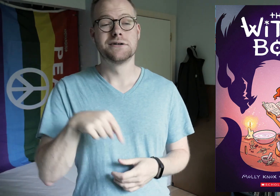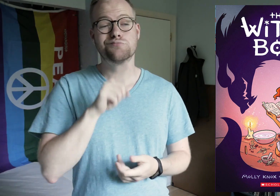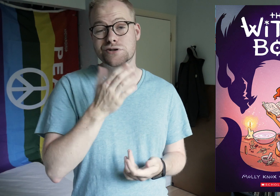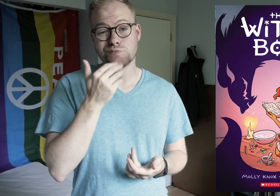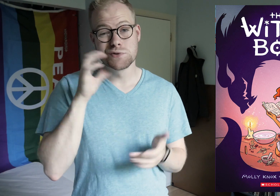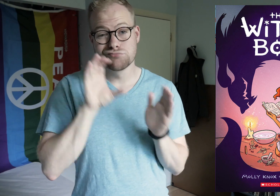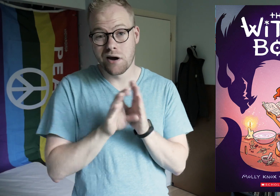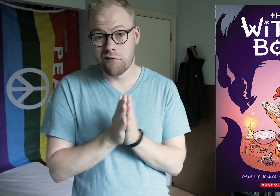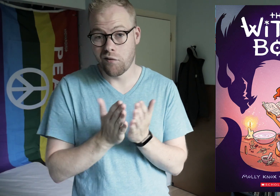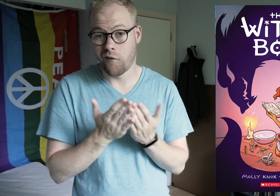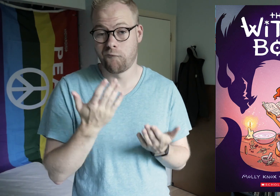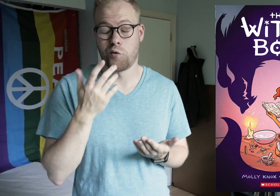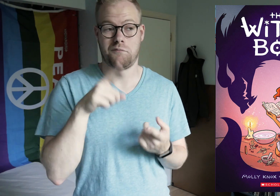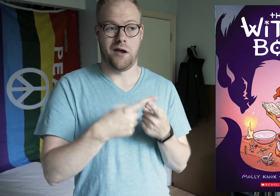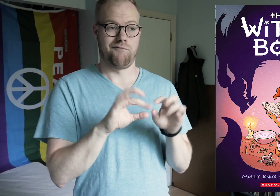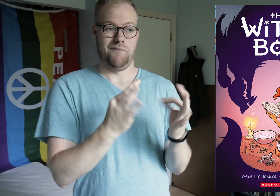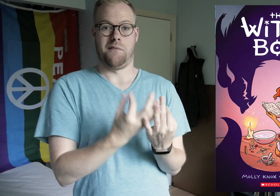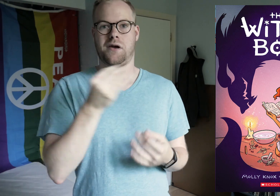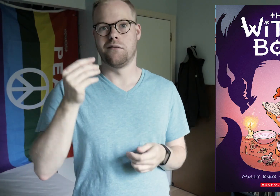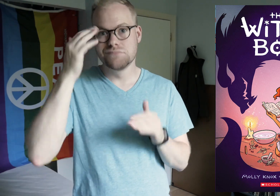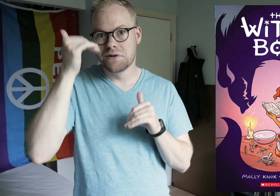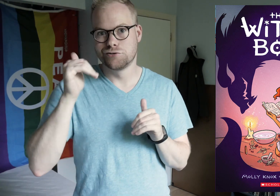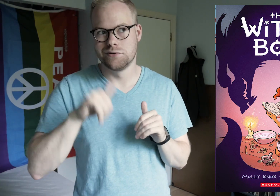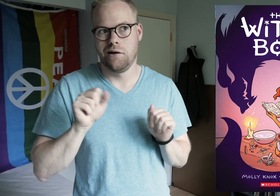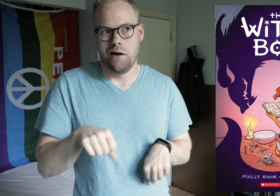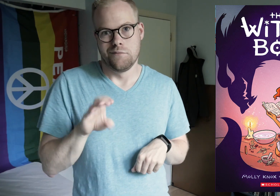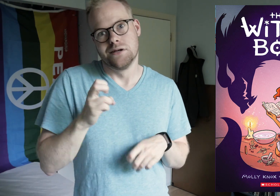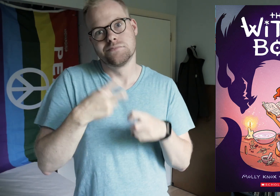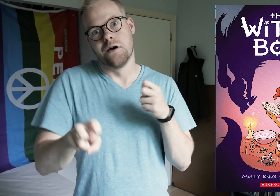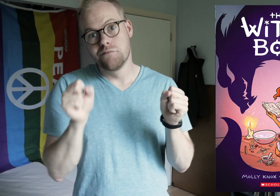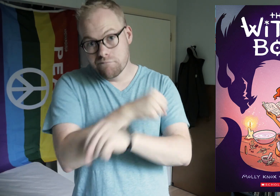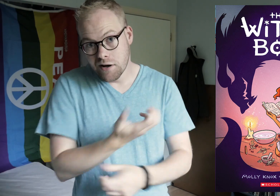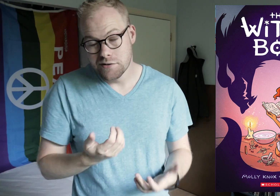This was a sweet graphic novel about family and the expectations that can be difficult to fight,